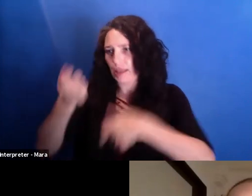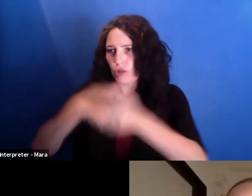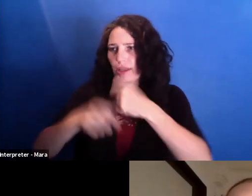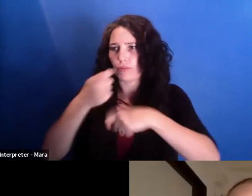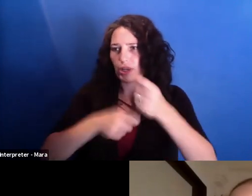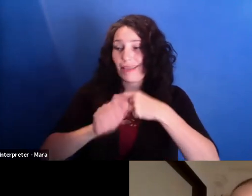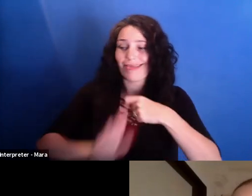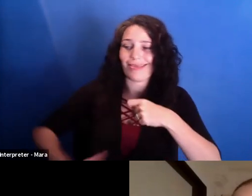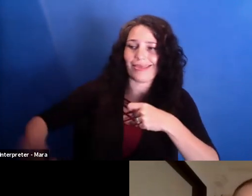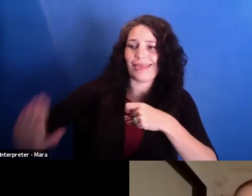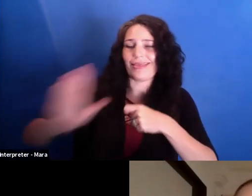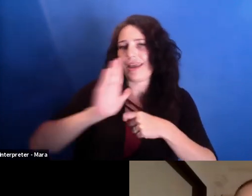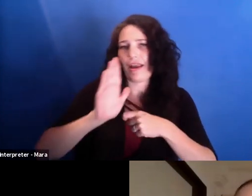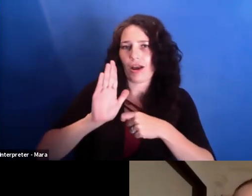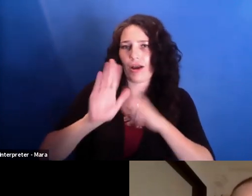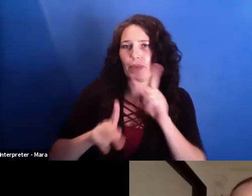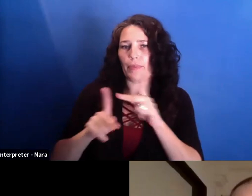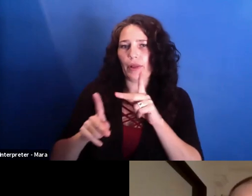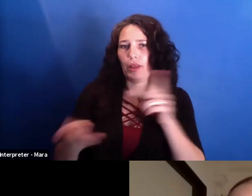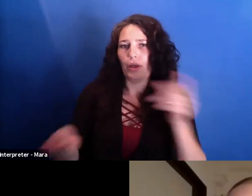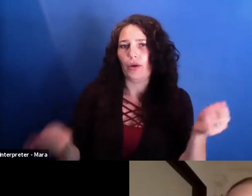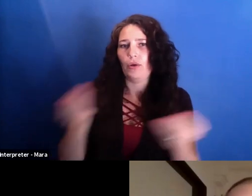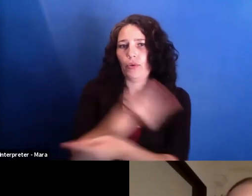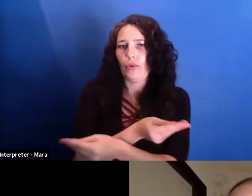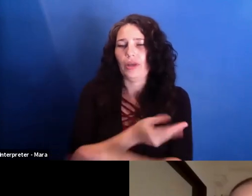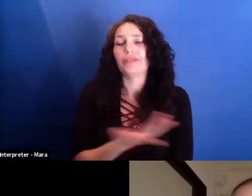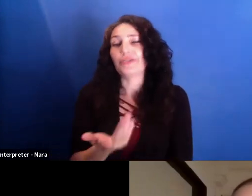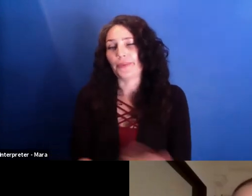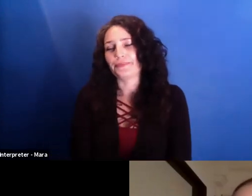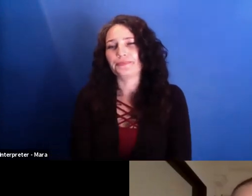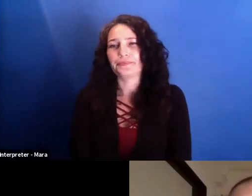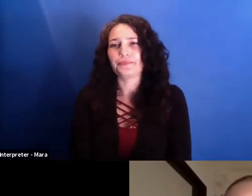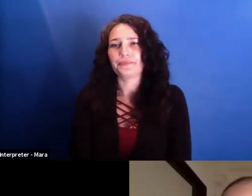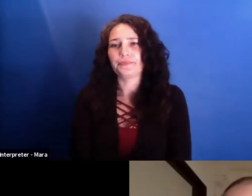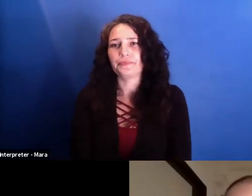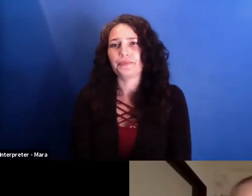And for sure, that's the thing, because maybe 30 years before,